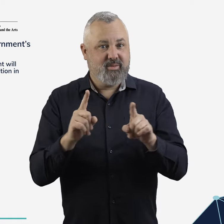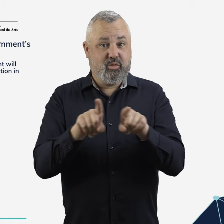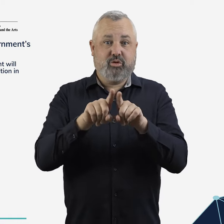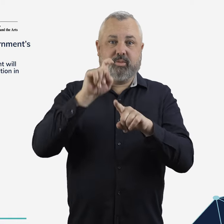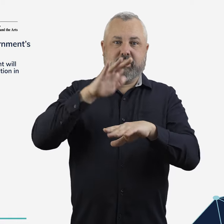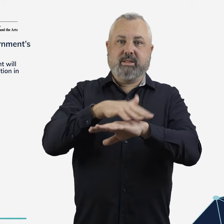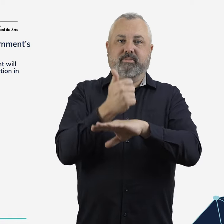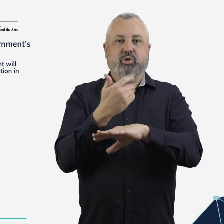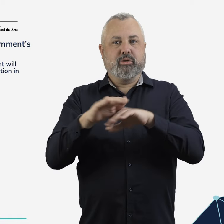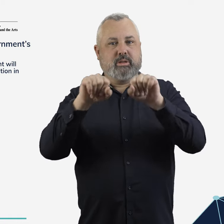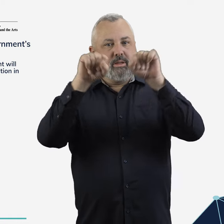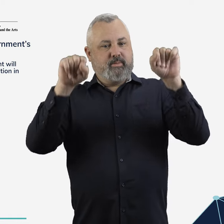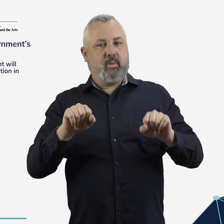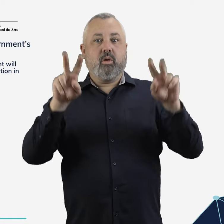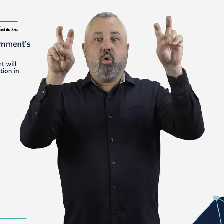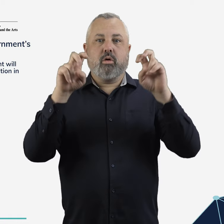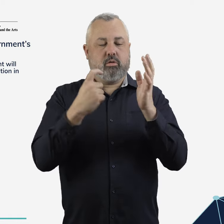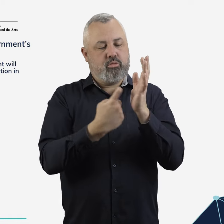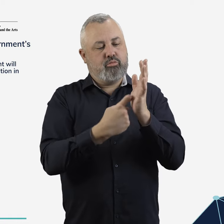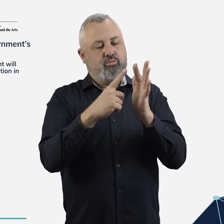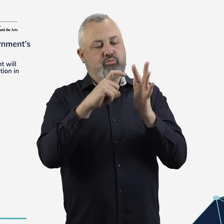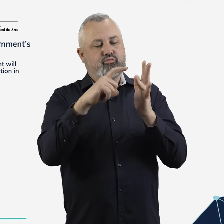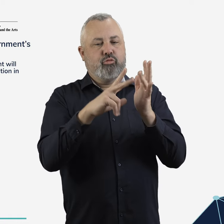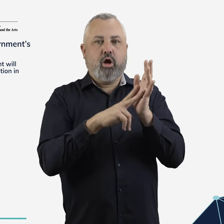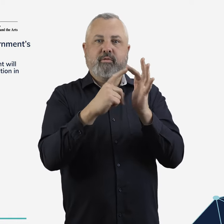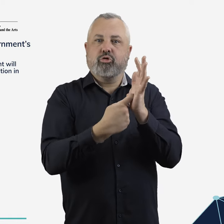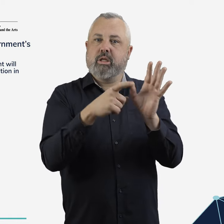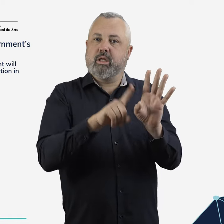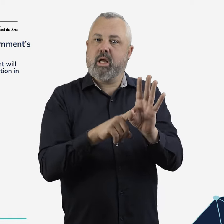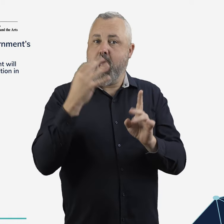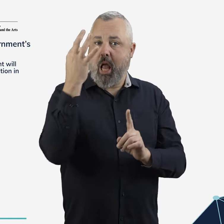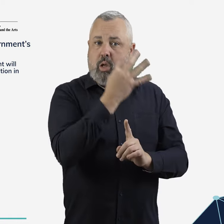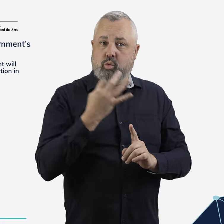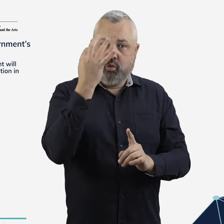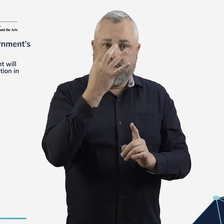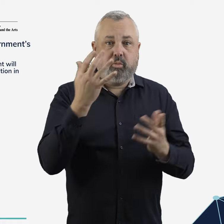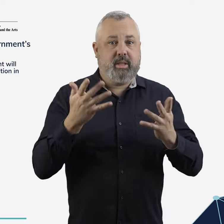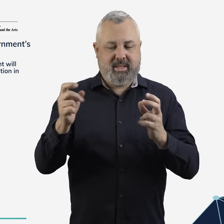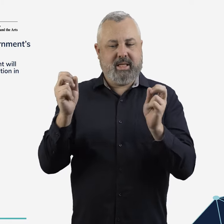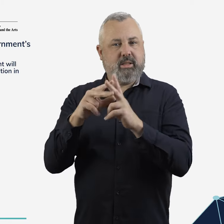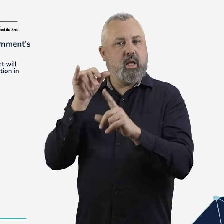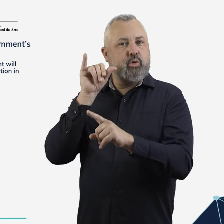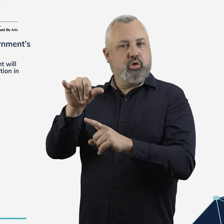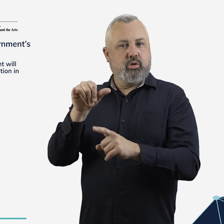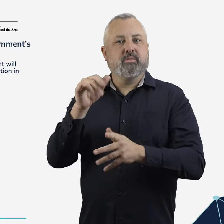The introduction of a ‘recovery hour’ at Sydney Airport will improve the resilience of our aviation network.